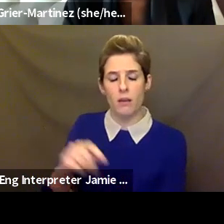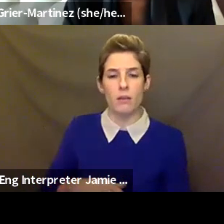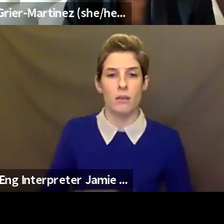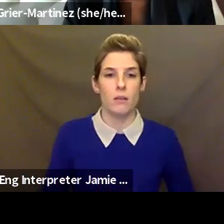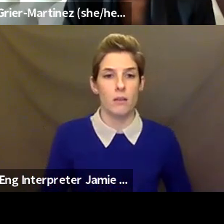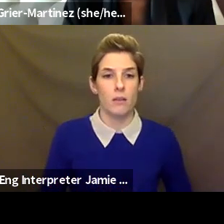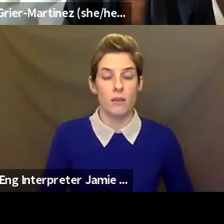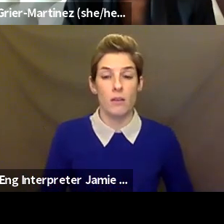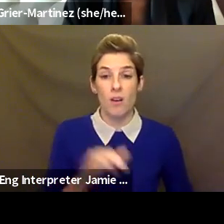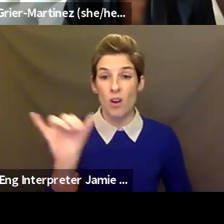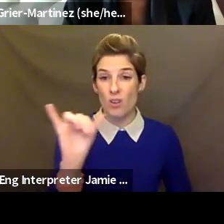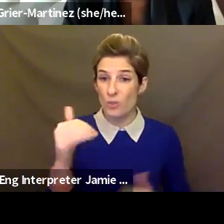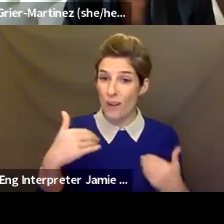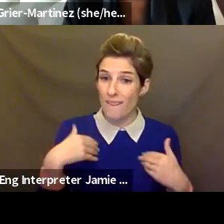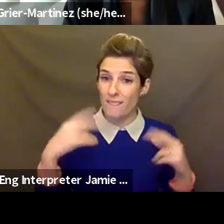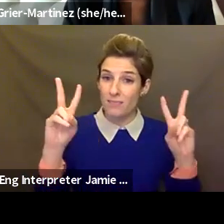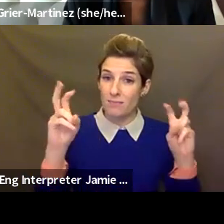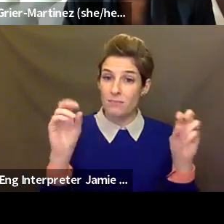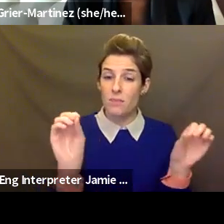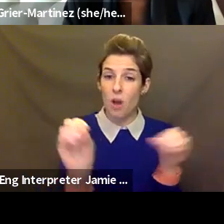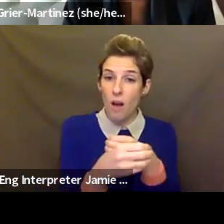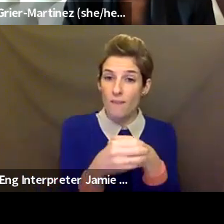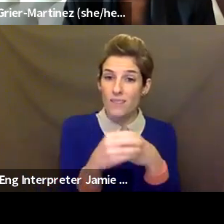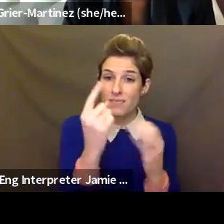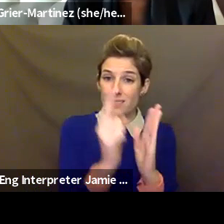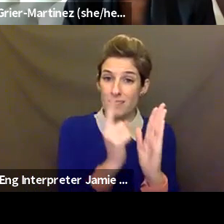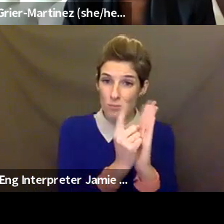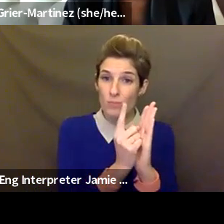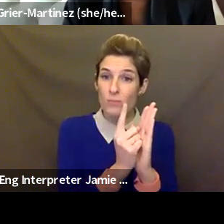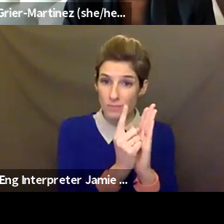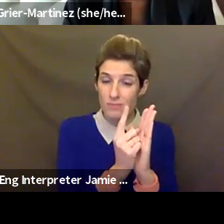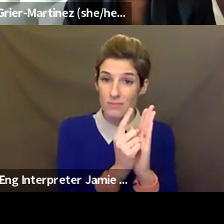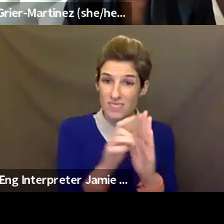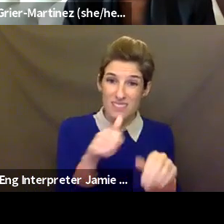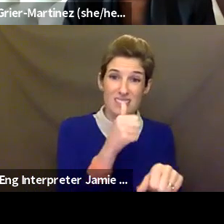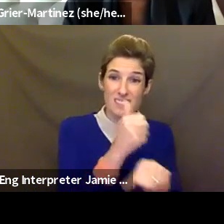office hours are, like, built into the plan. The idea for side